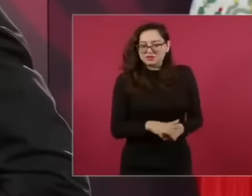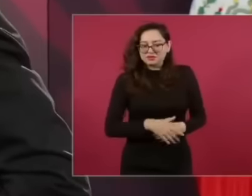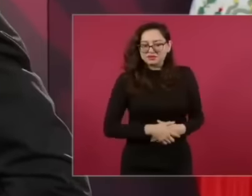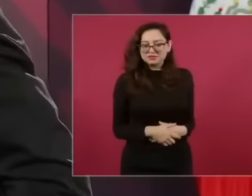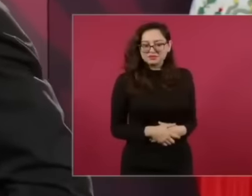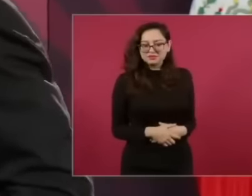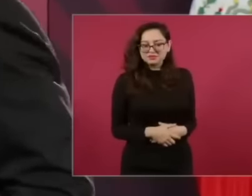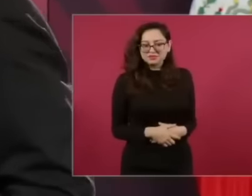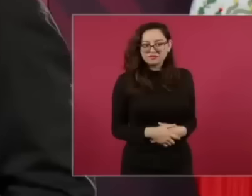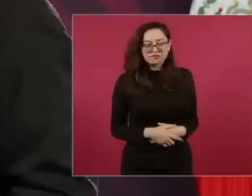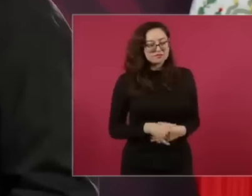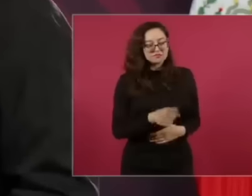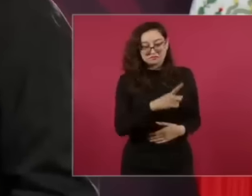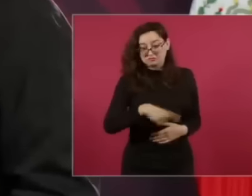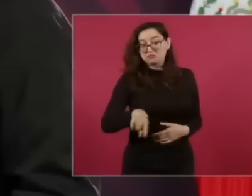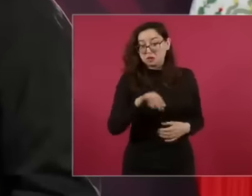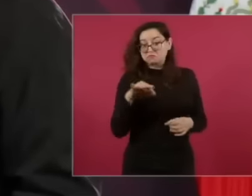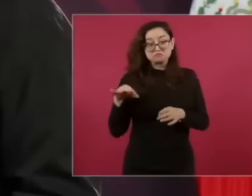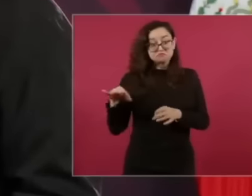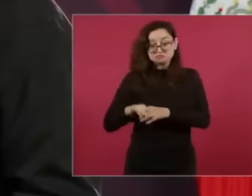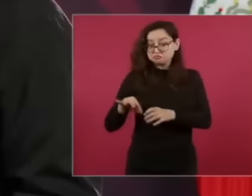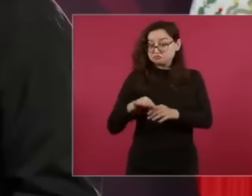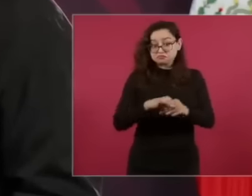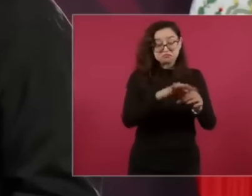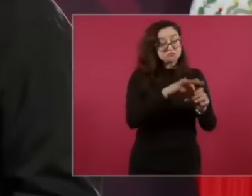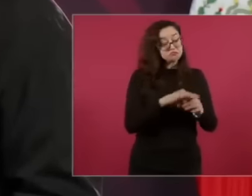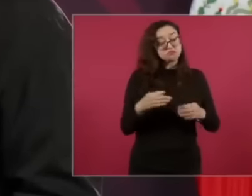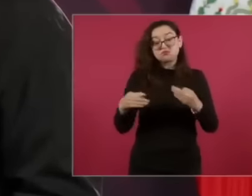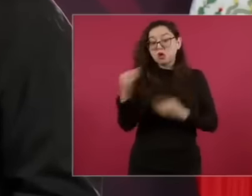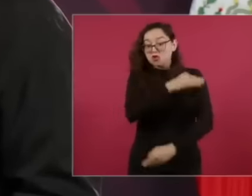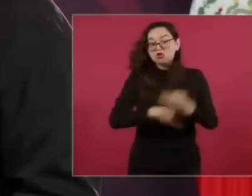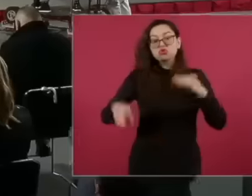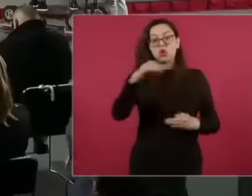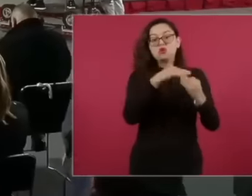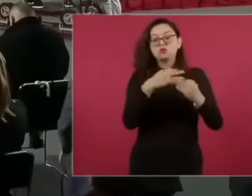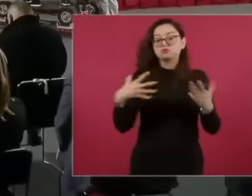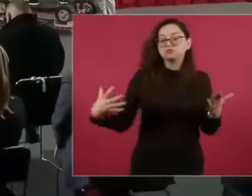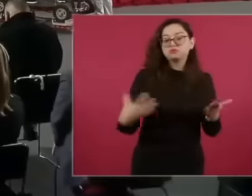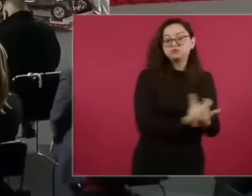everything